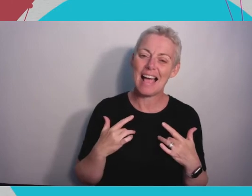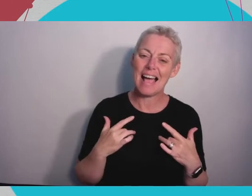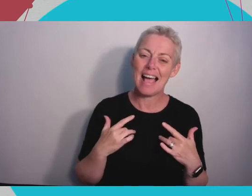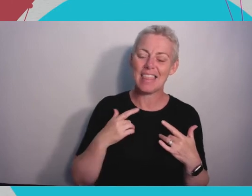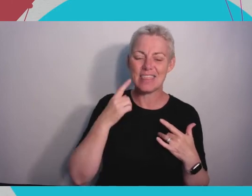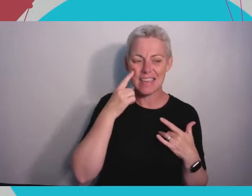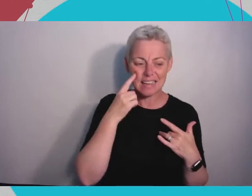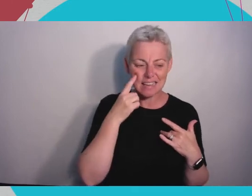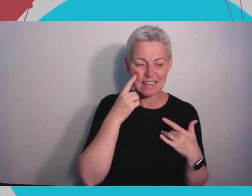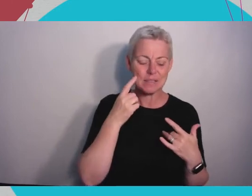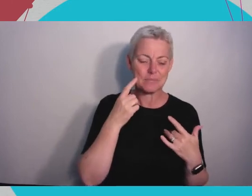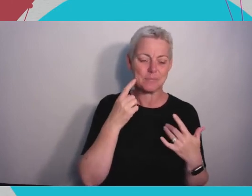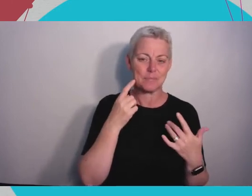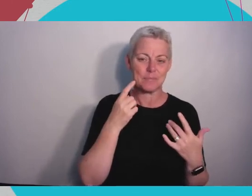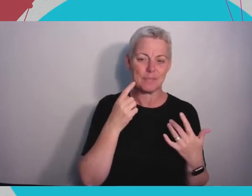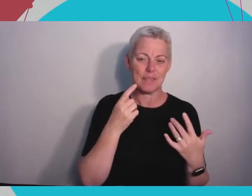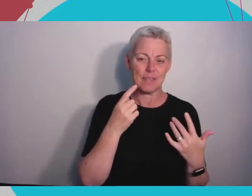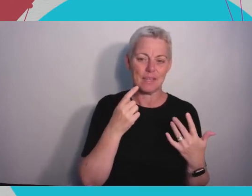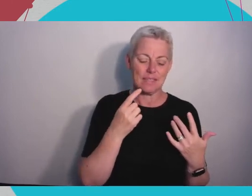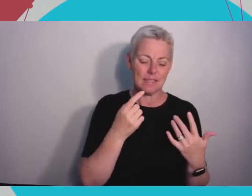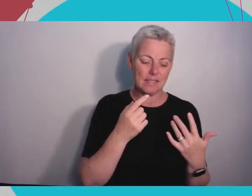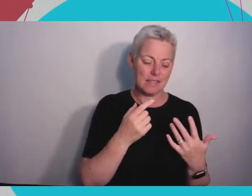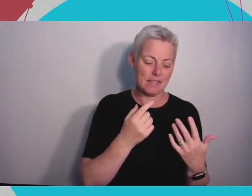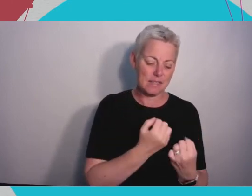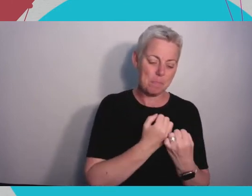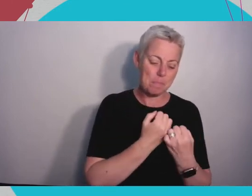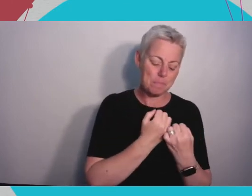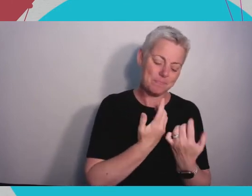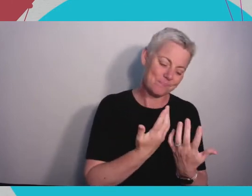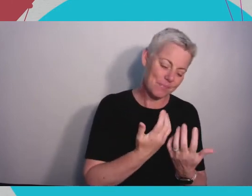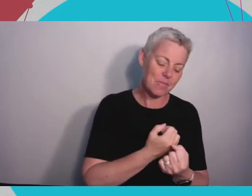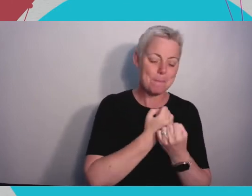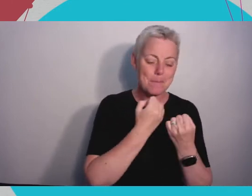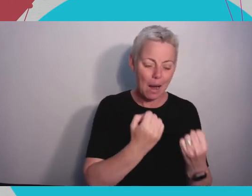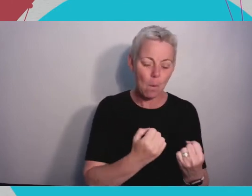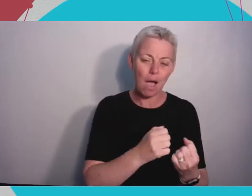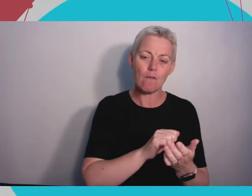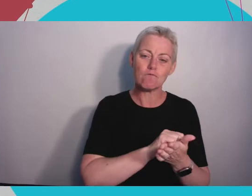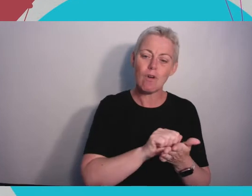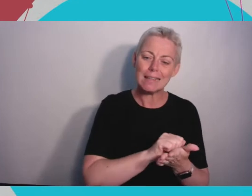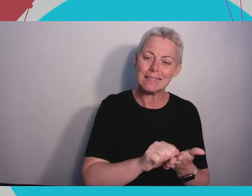is far greater today than it has been at a lot of times in the past. You know doing things